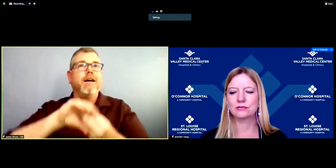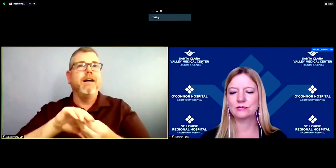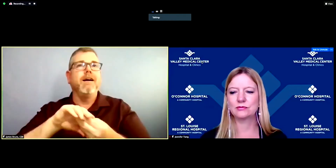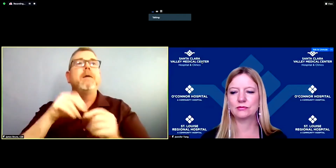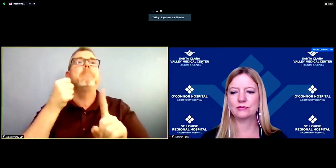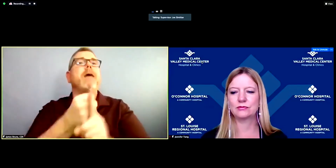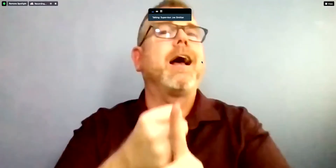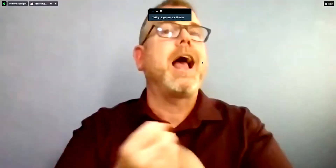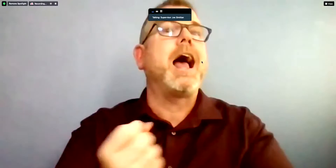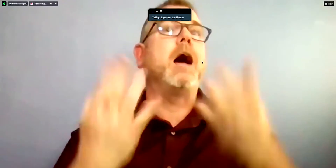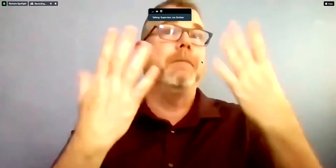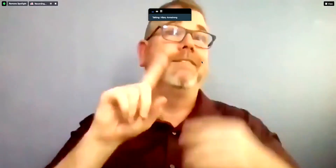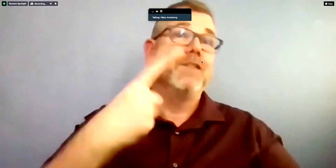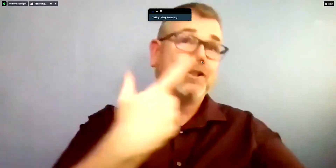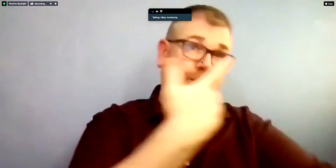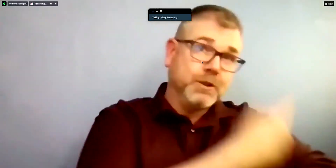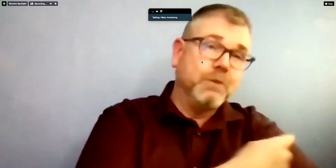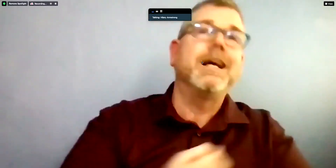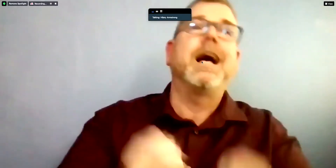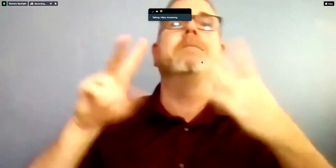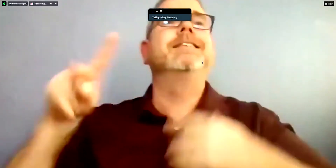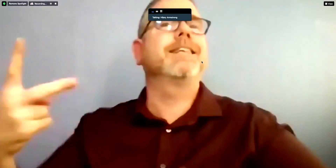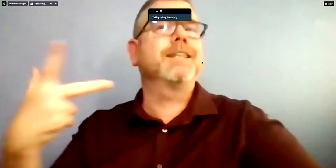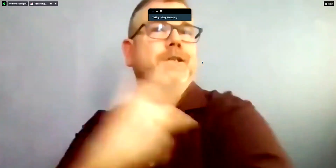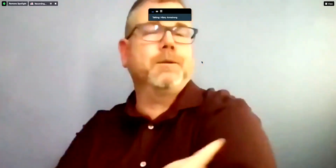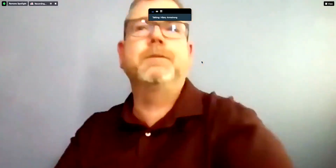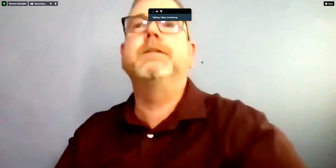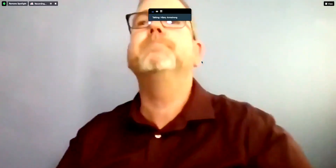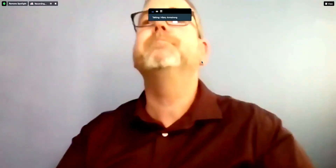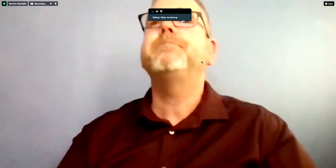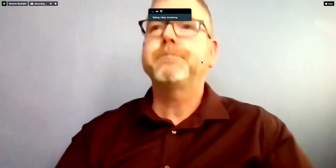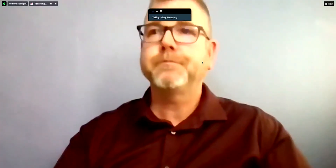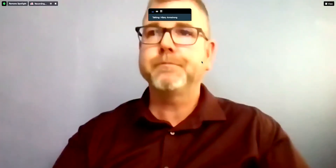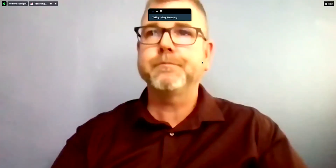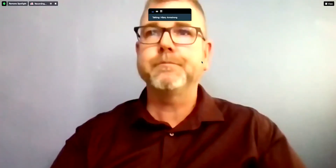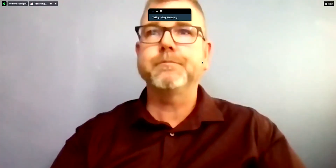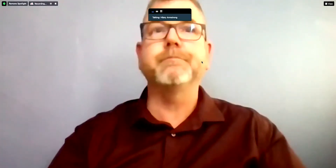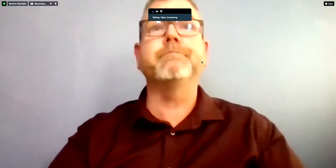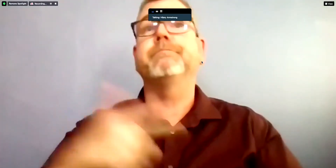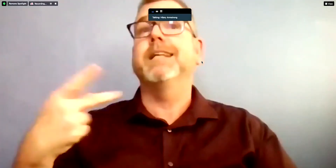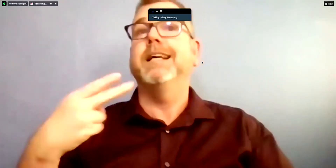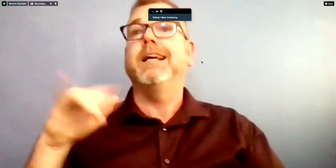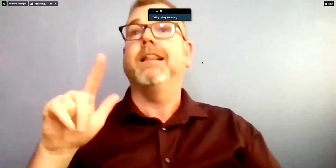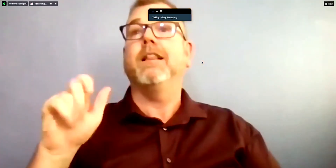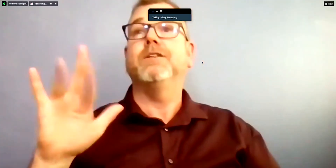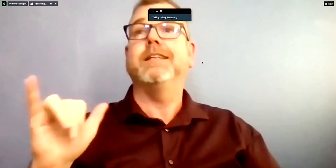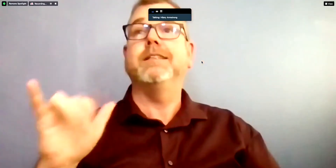HA: Thank you very much. This concludes the English and American Sign Language portion